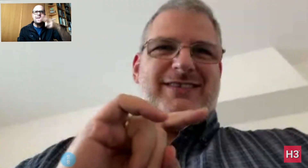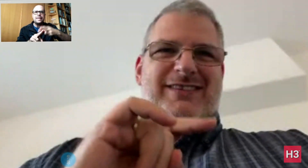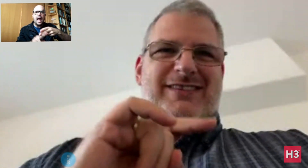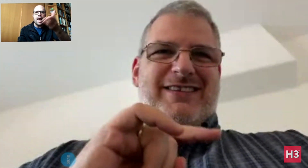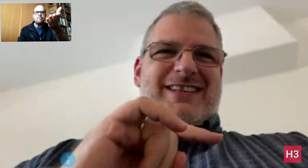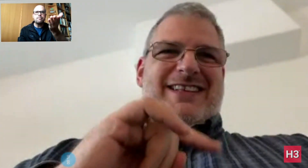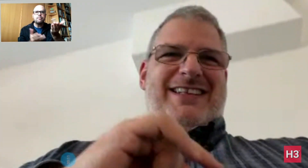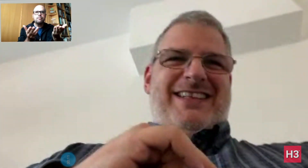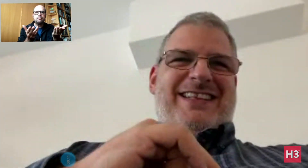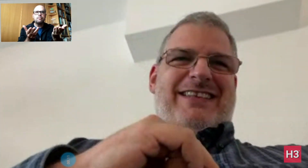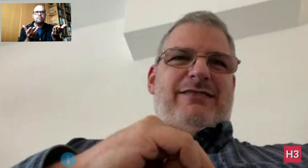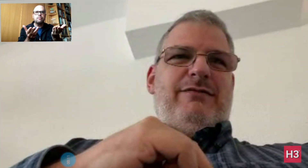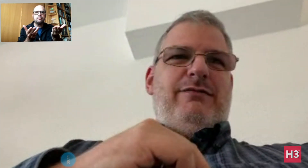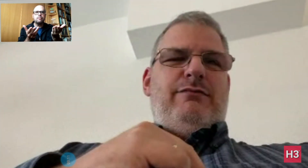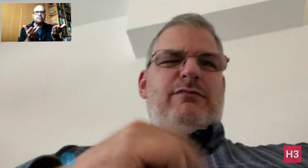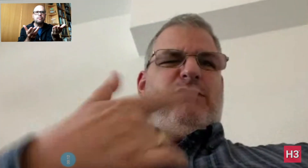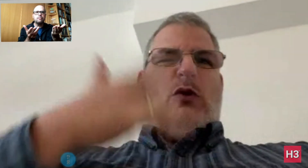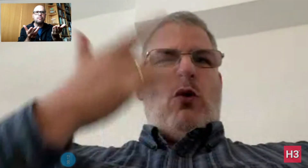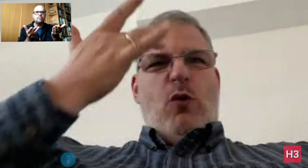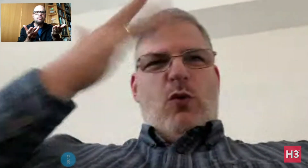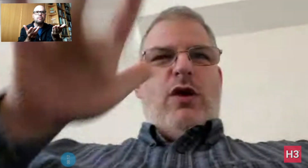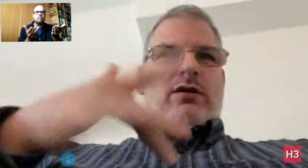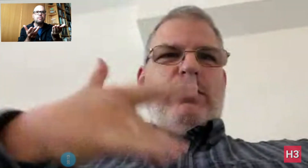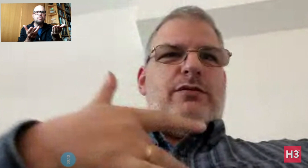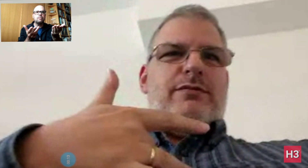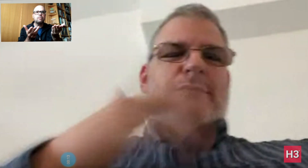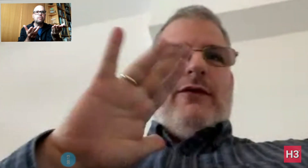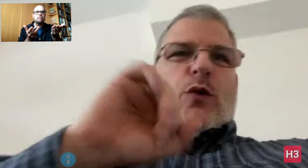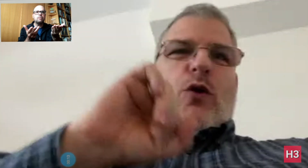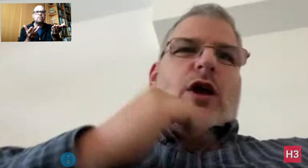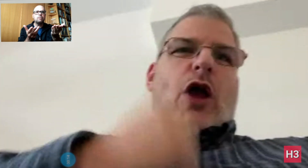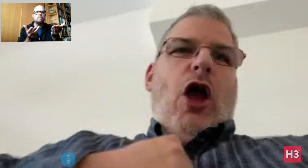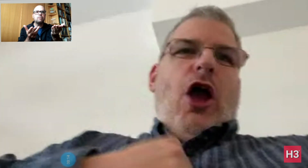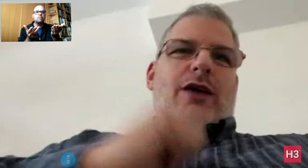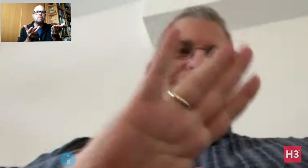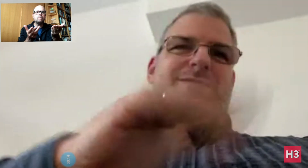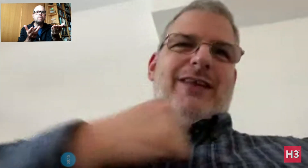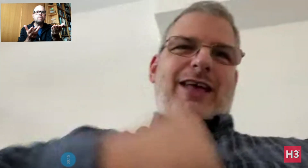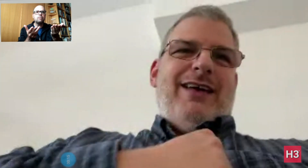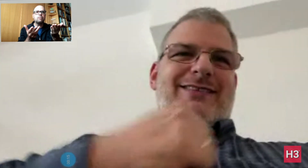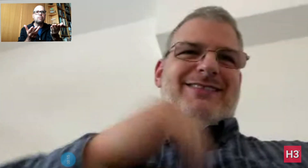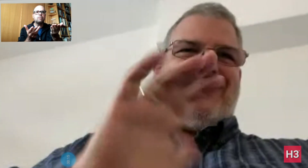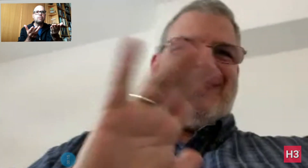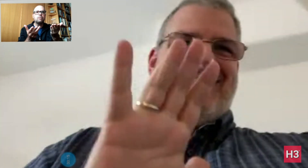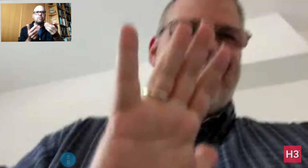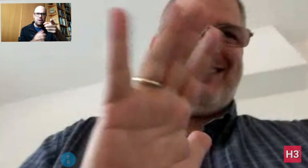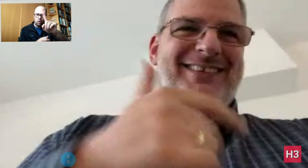Your name came up on my mobile. I don't know. I'm sorry.